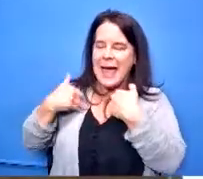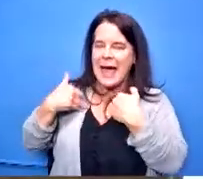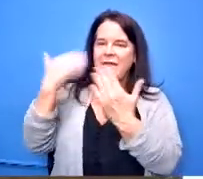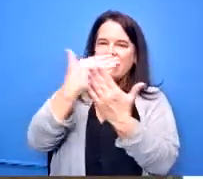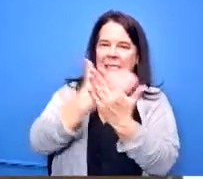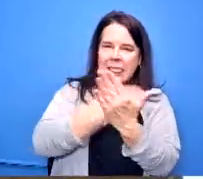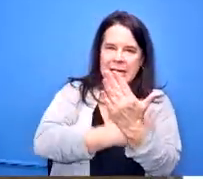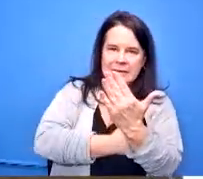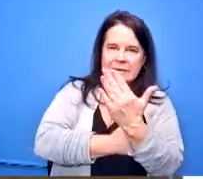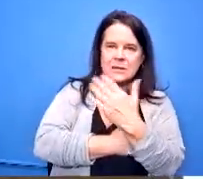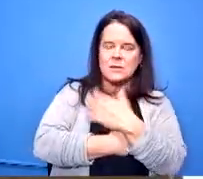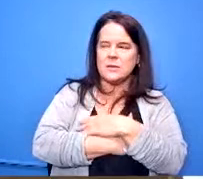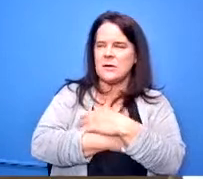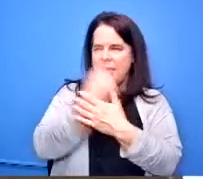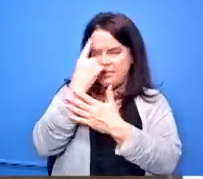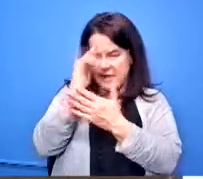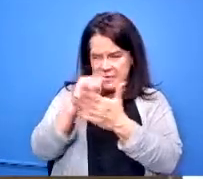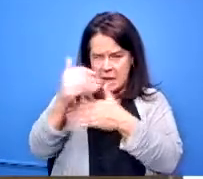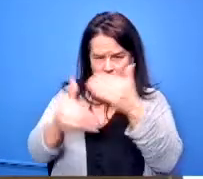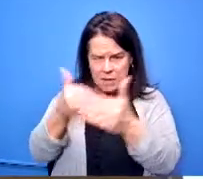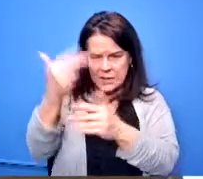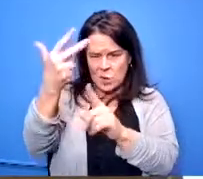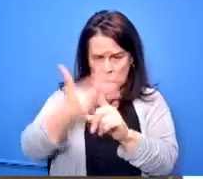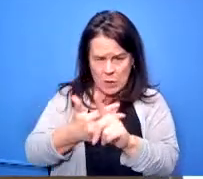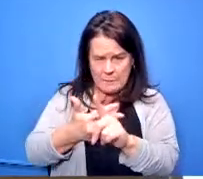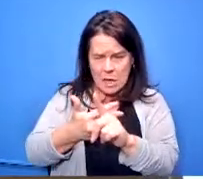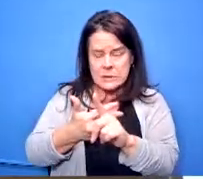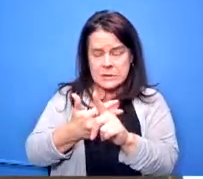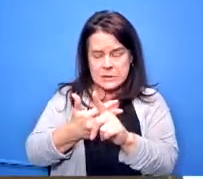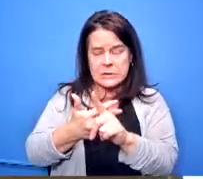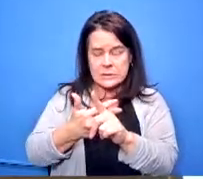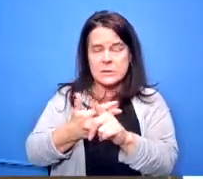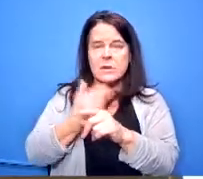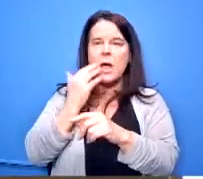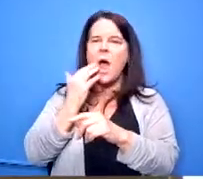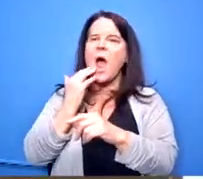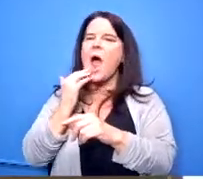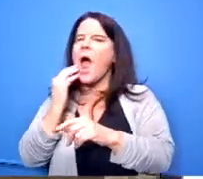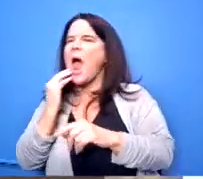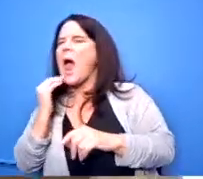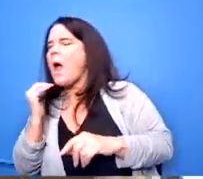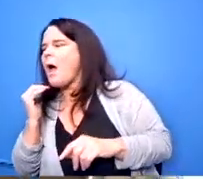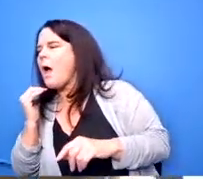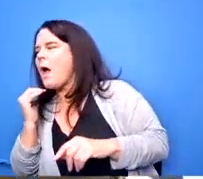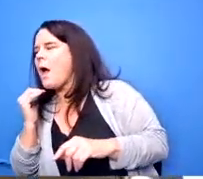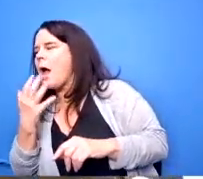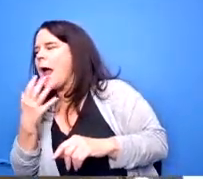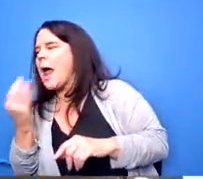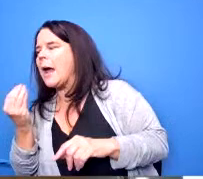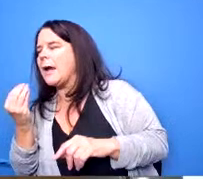a was a three-month process about a three-month see process and those will be in the contract